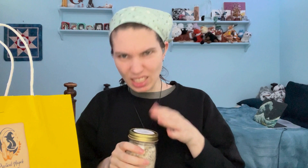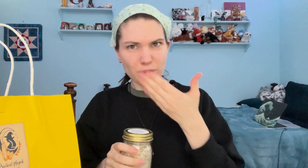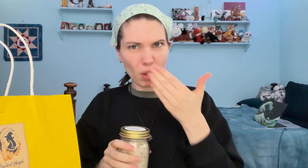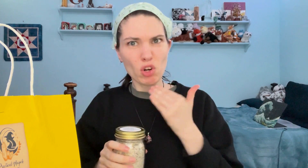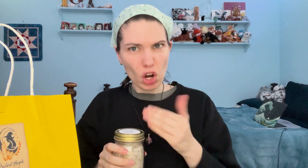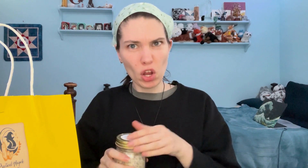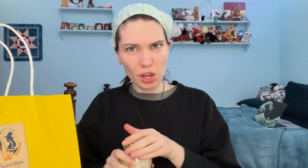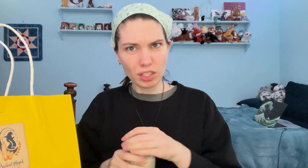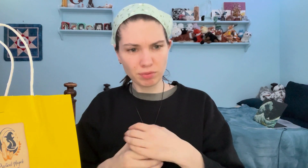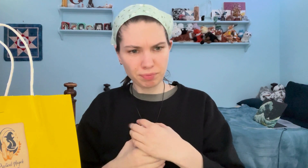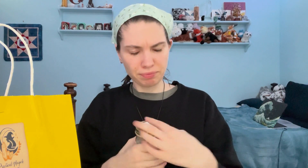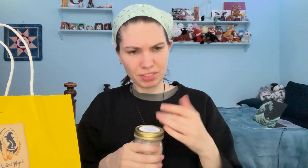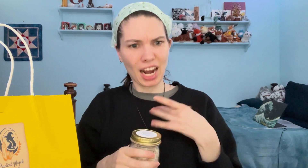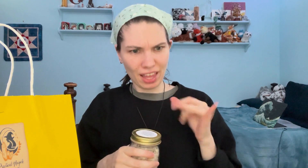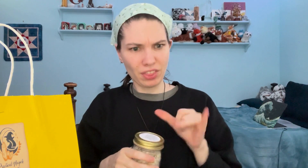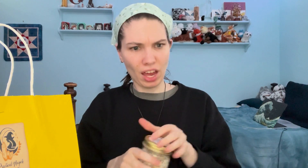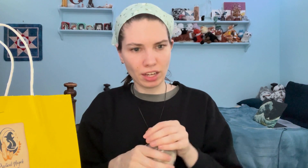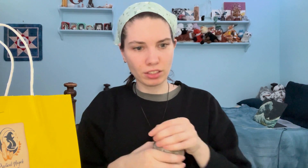It smells good! I like that